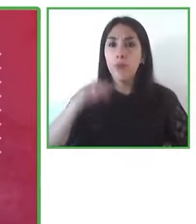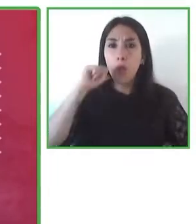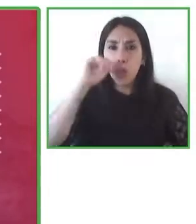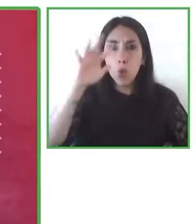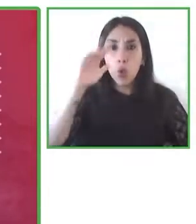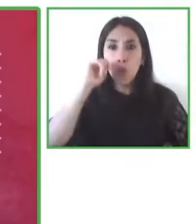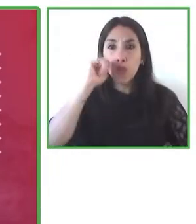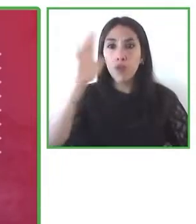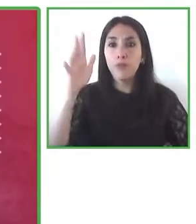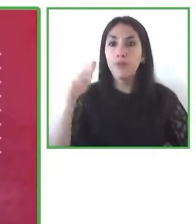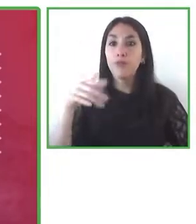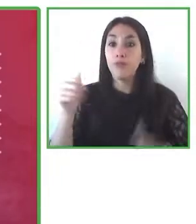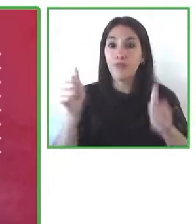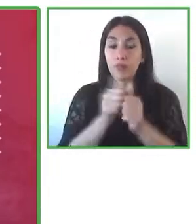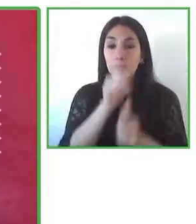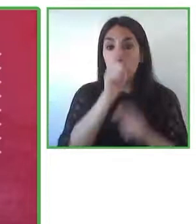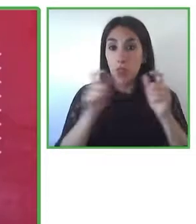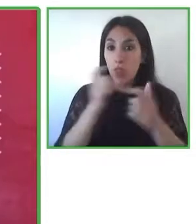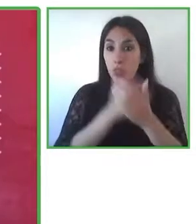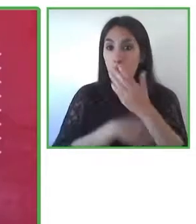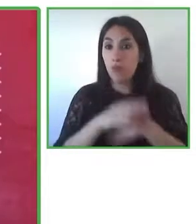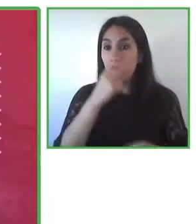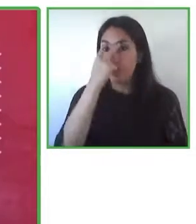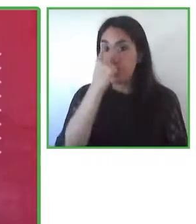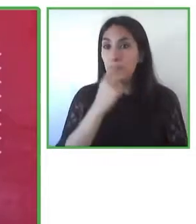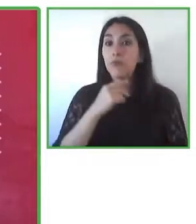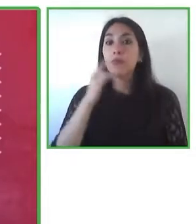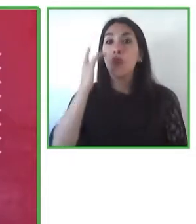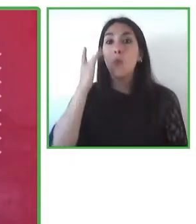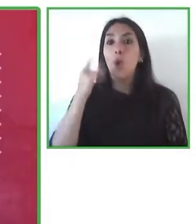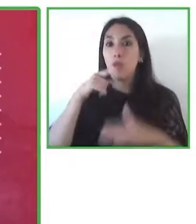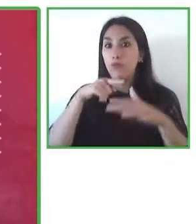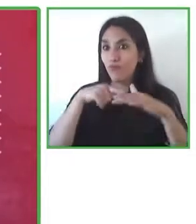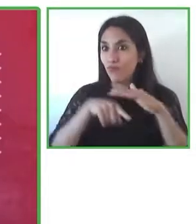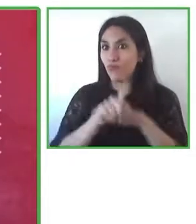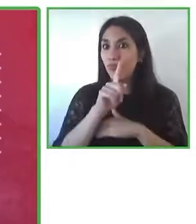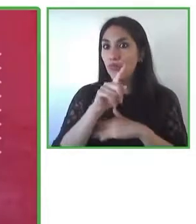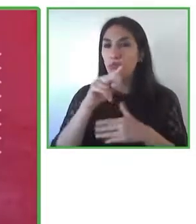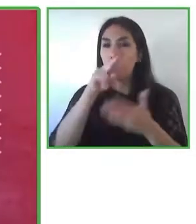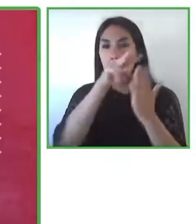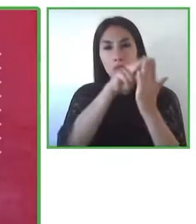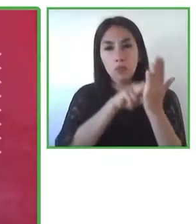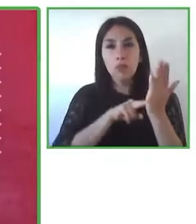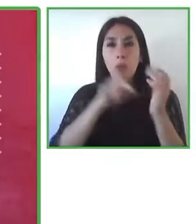in the lives of people with disabilities because access to reading materials is a basic right